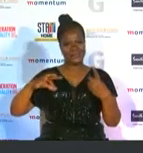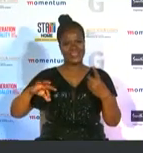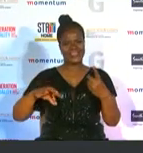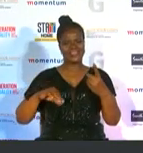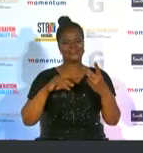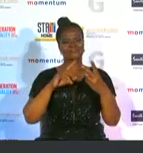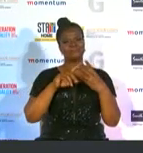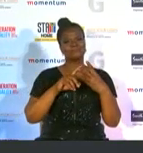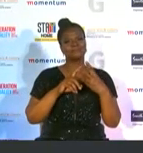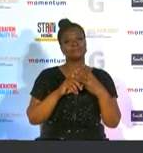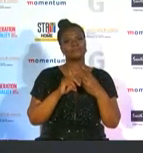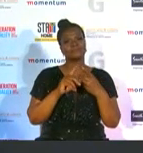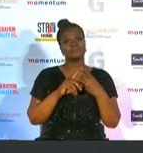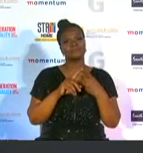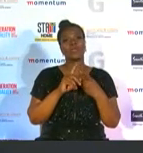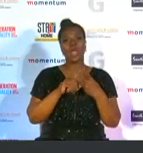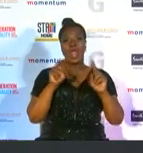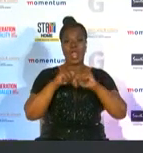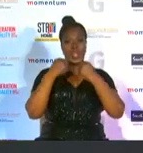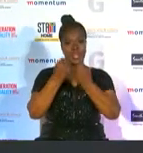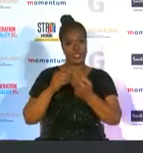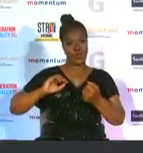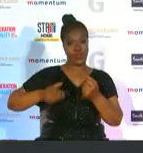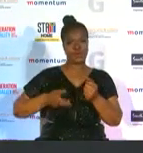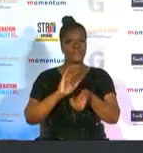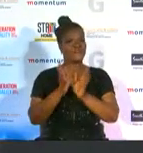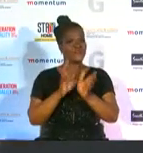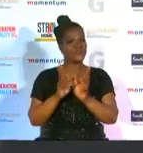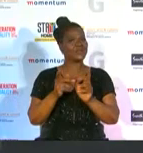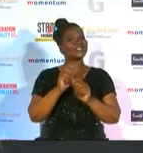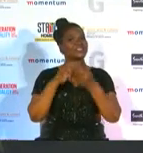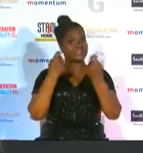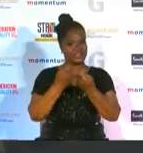the national women's football team has grown competing at the first ever